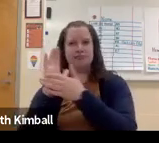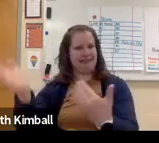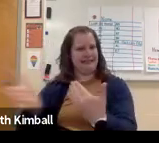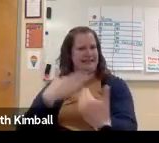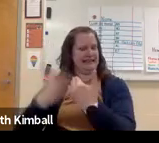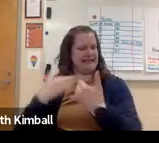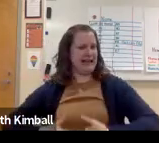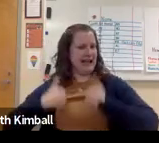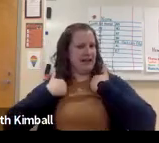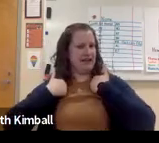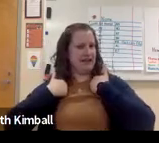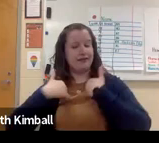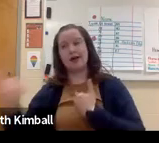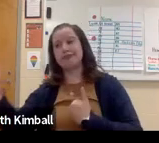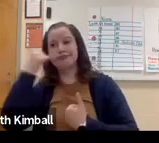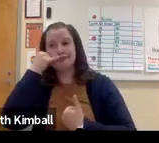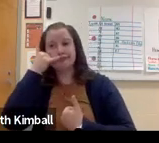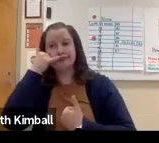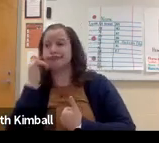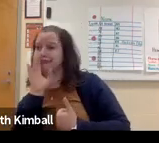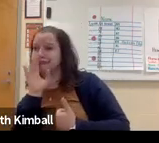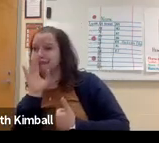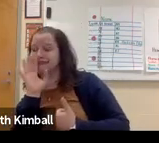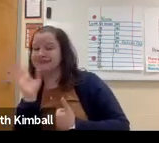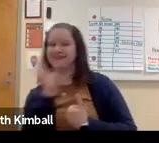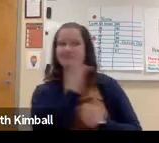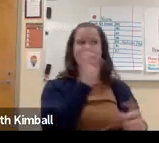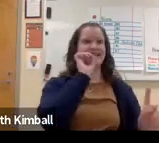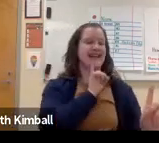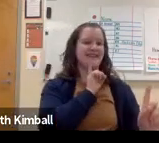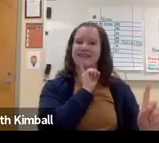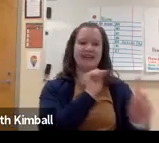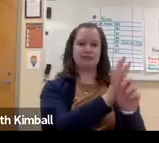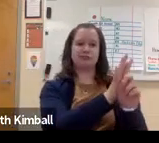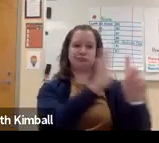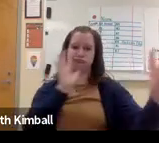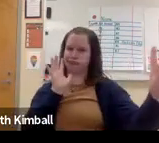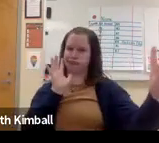A hearing child picks up language watching TV, talking on the phone.